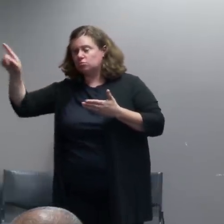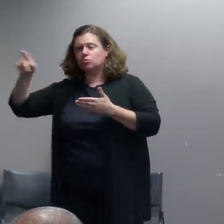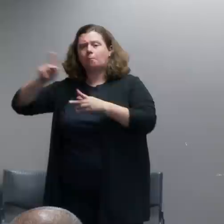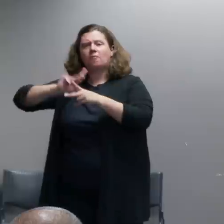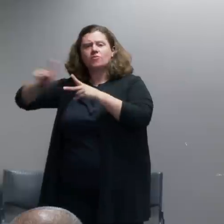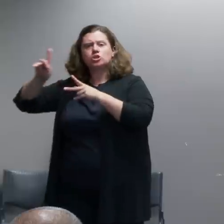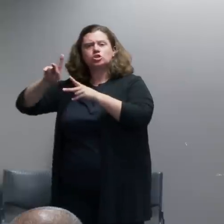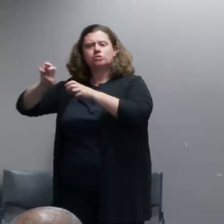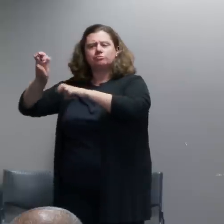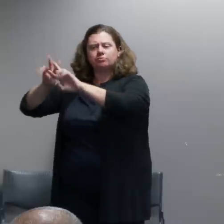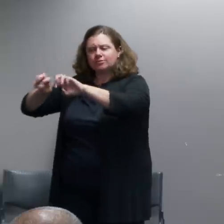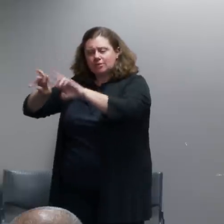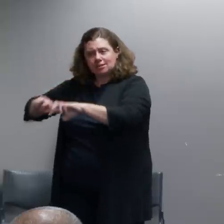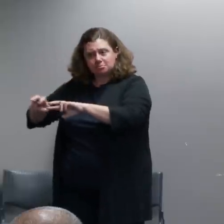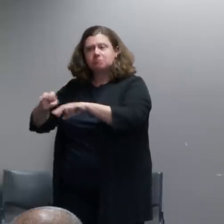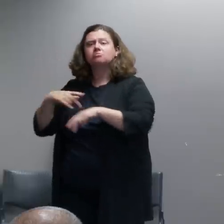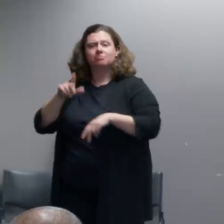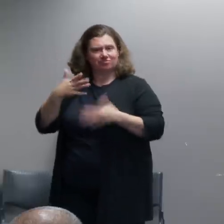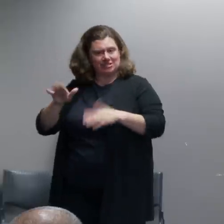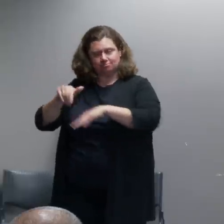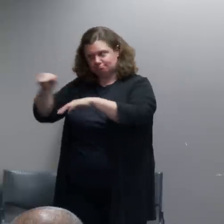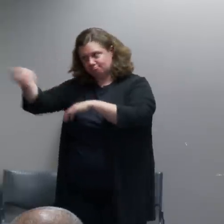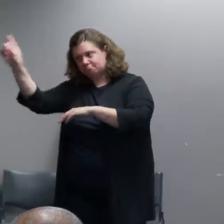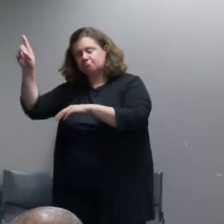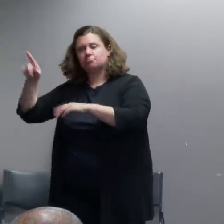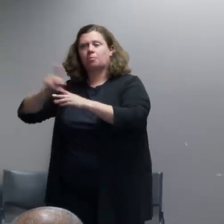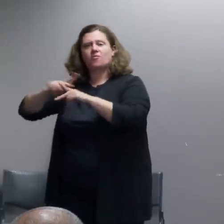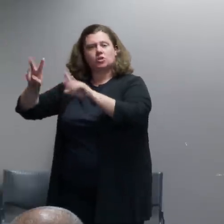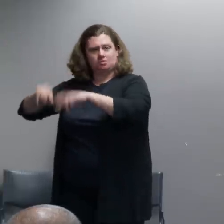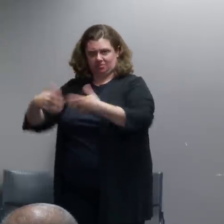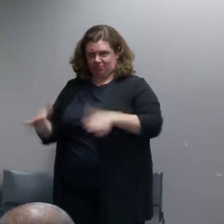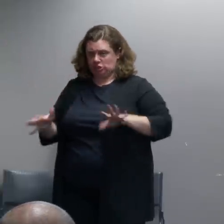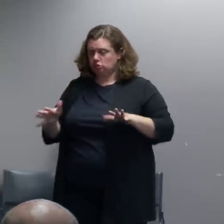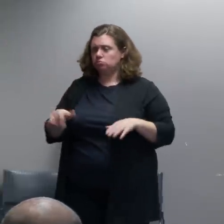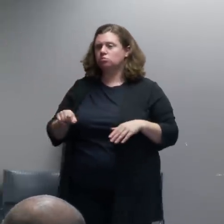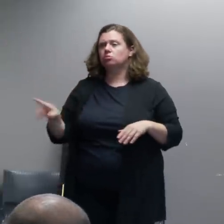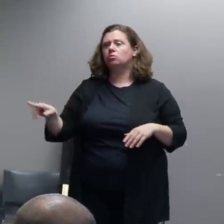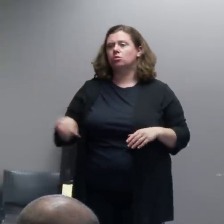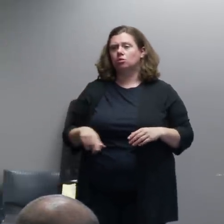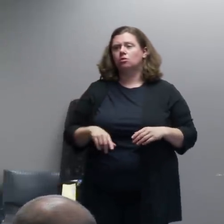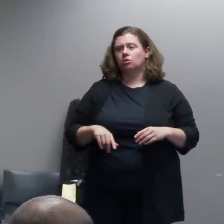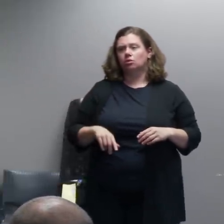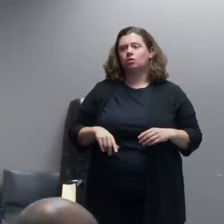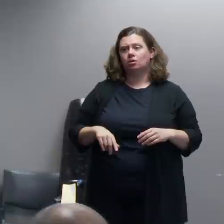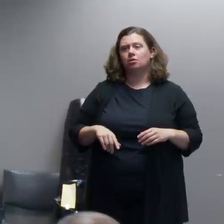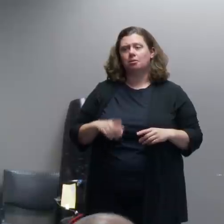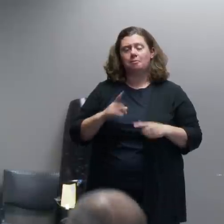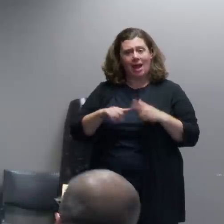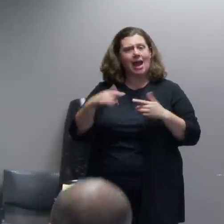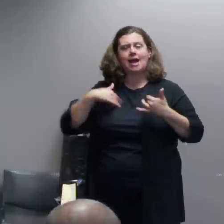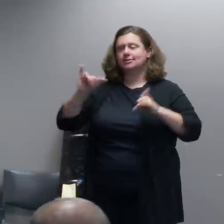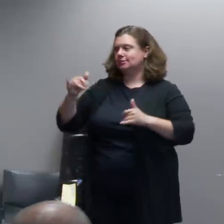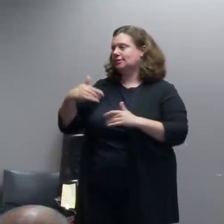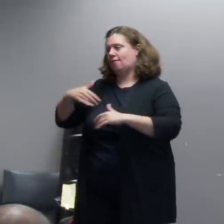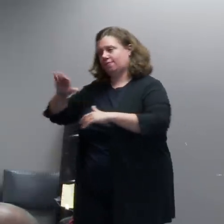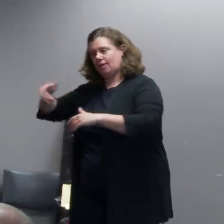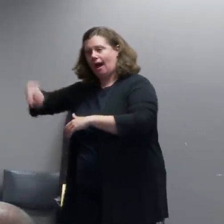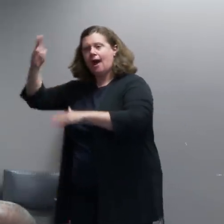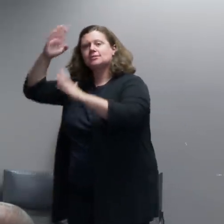We still have very high expectations of our employees and by and large we see them